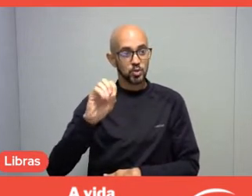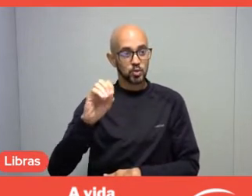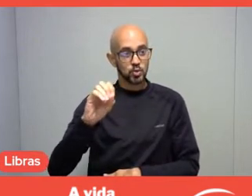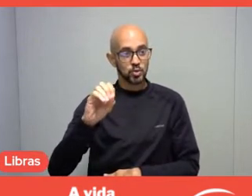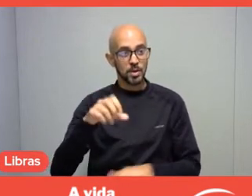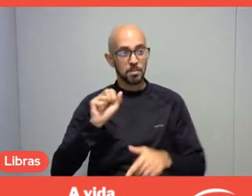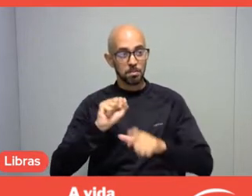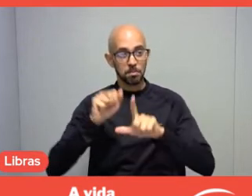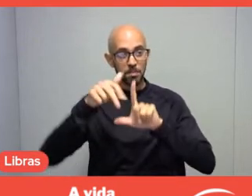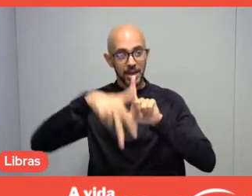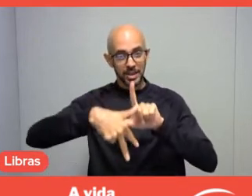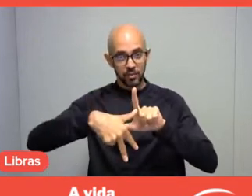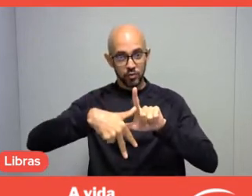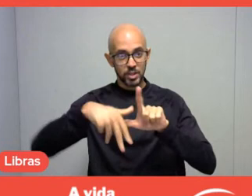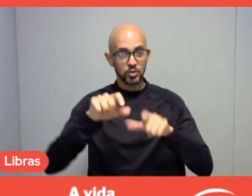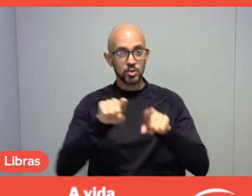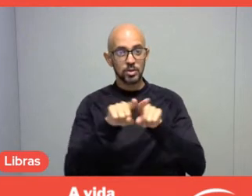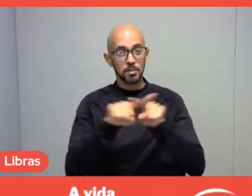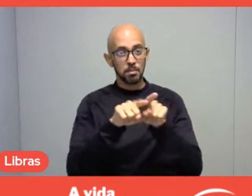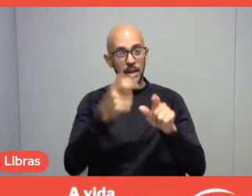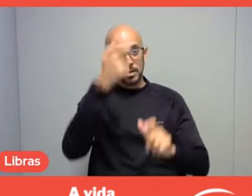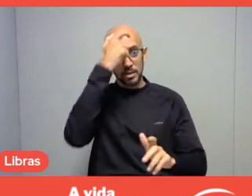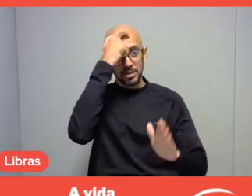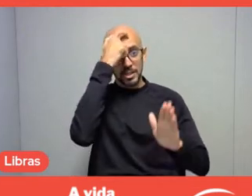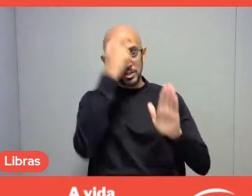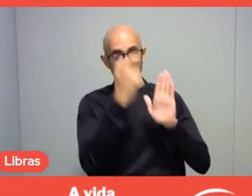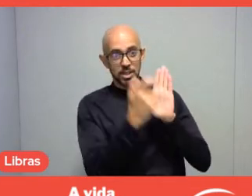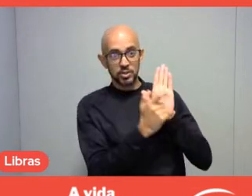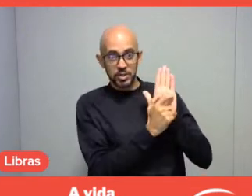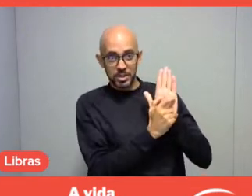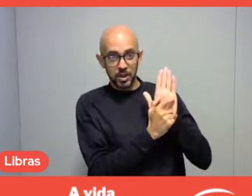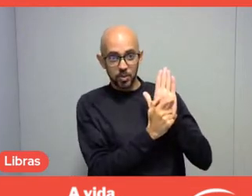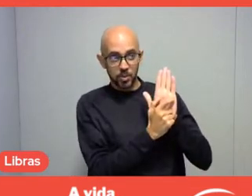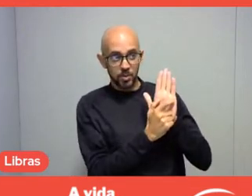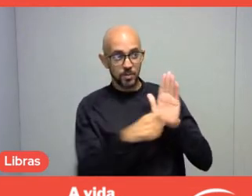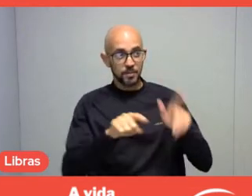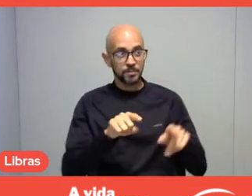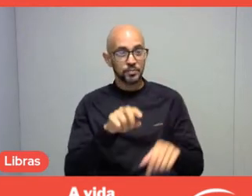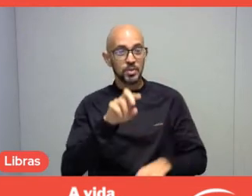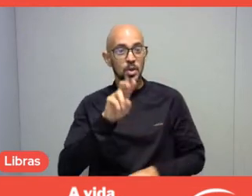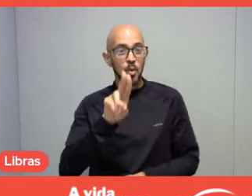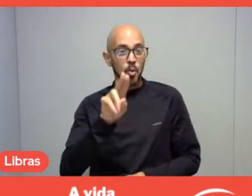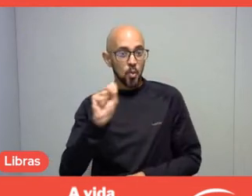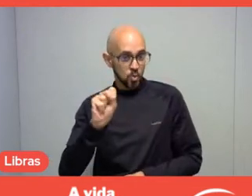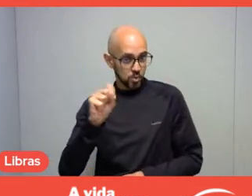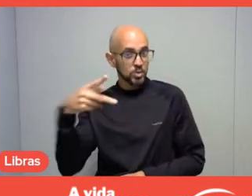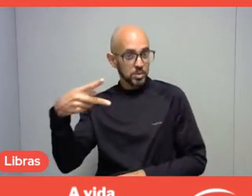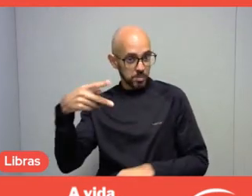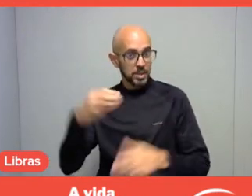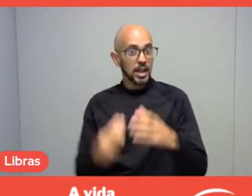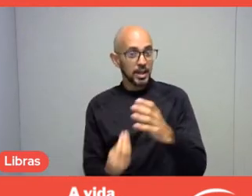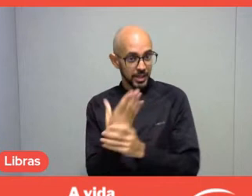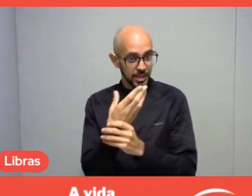is building a replica of USP, of the university town, in the metaverse. I am following this discussion very closely